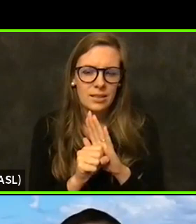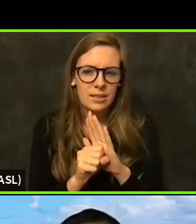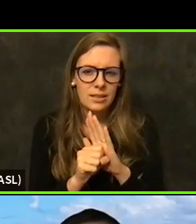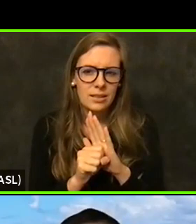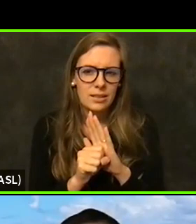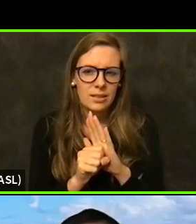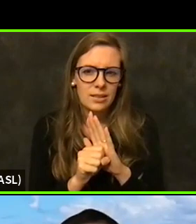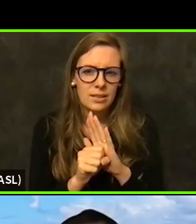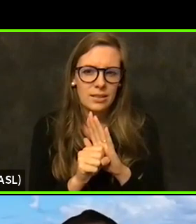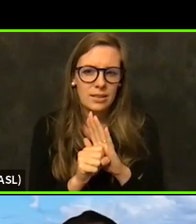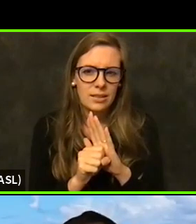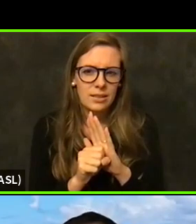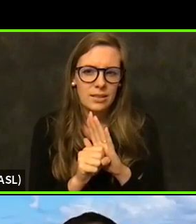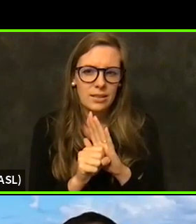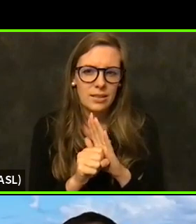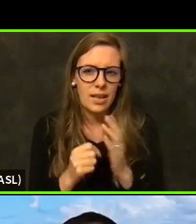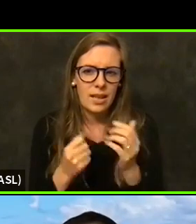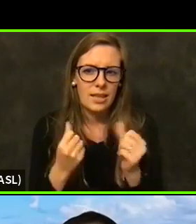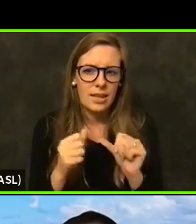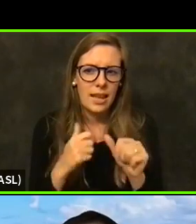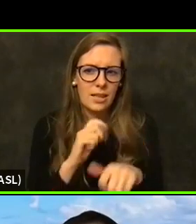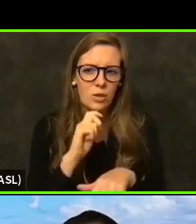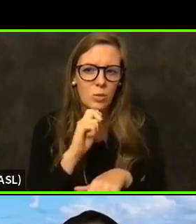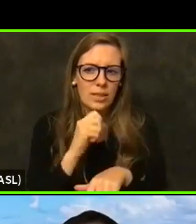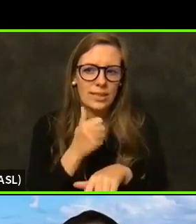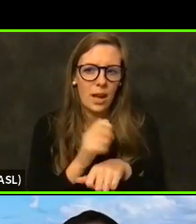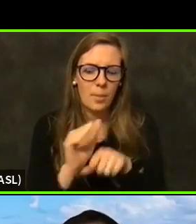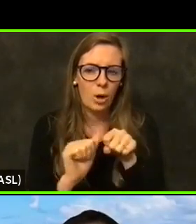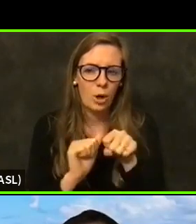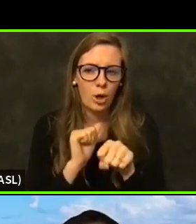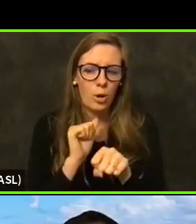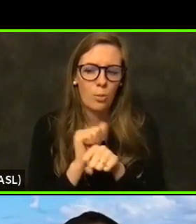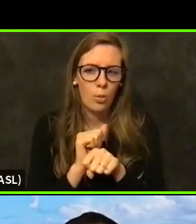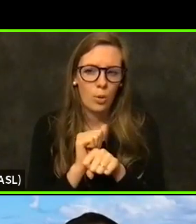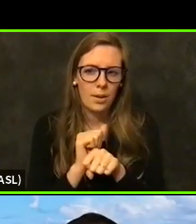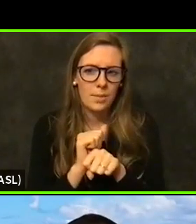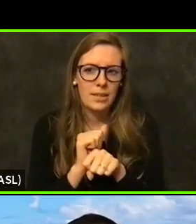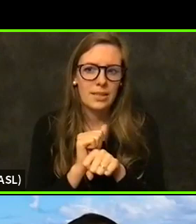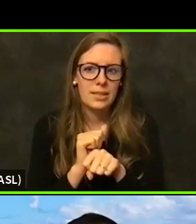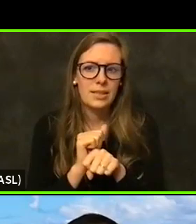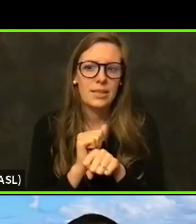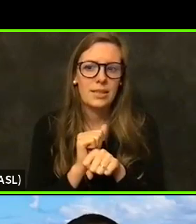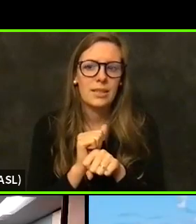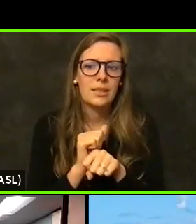Set up our appointments in our vaccine clinics, it is then allocated to us